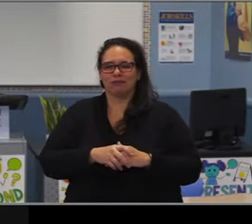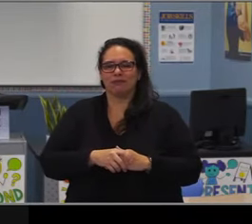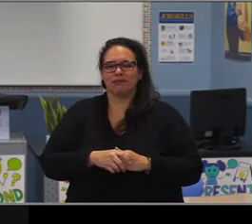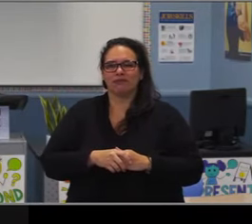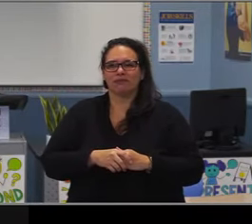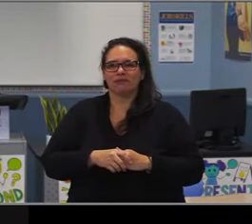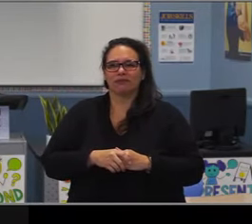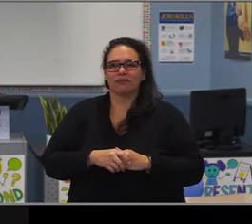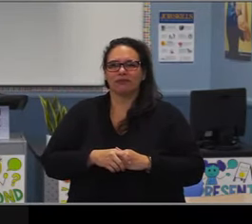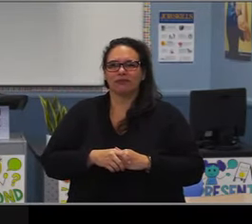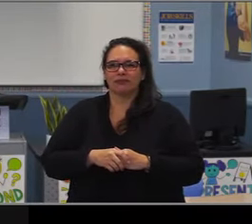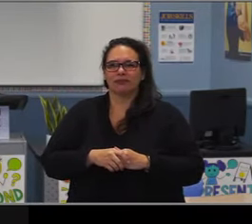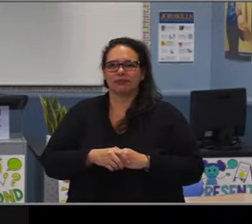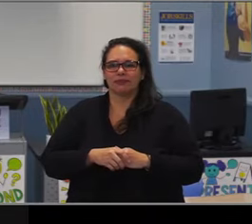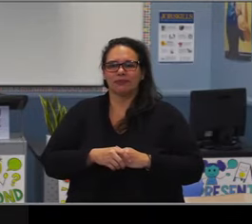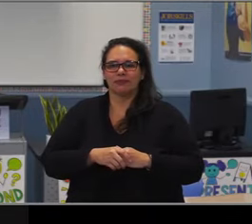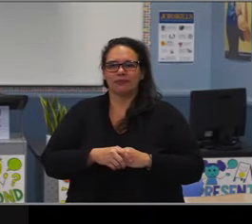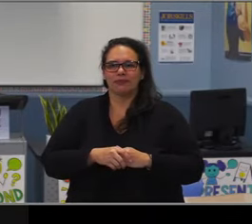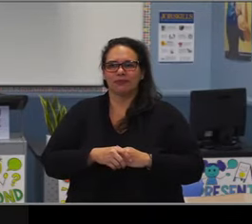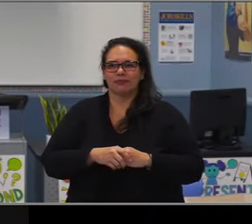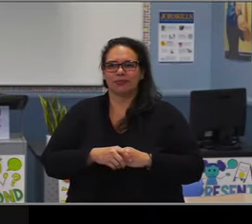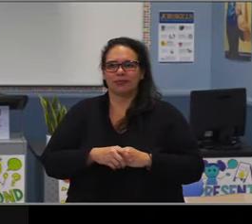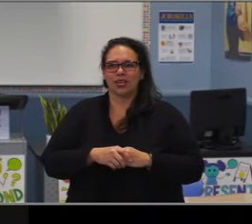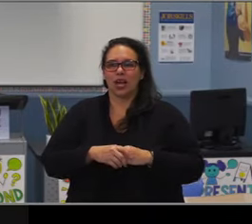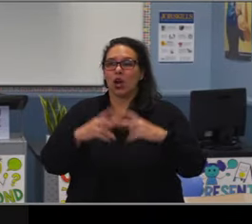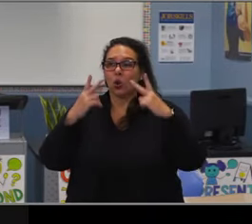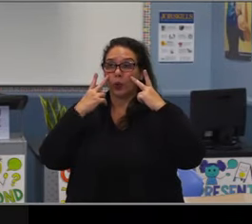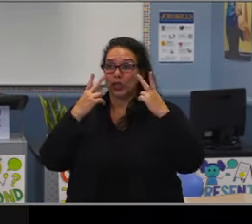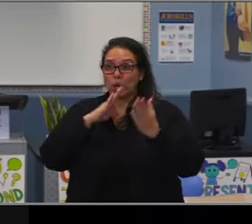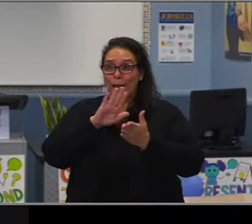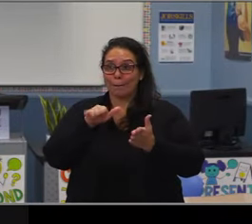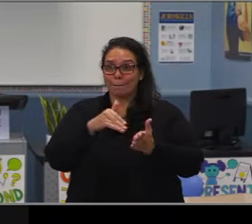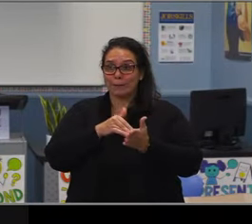than they're more likely to have graduation issues so we have to create an intervention.